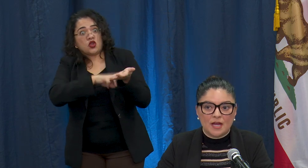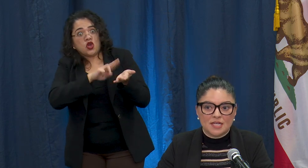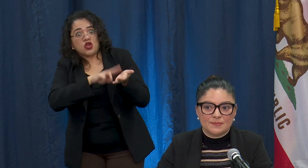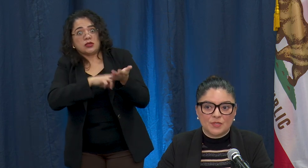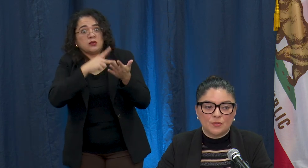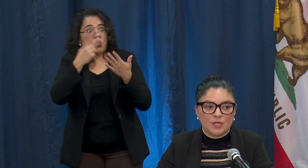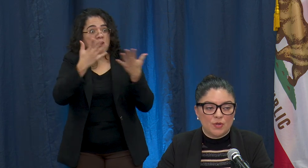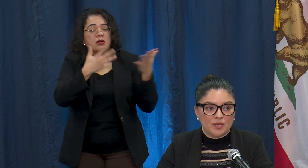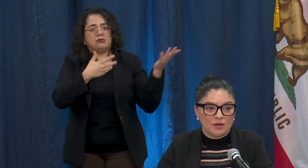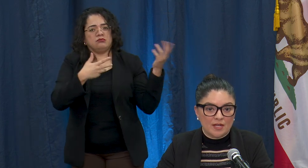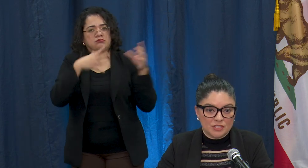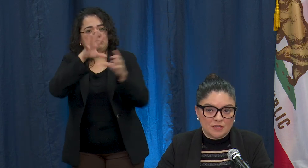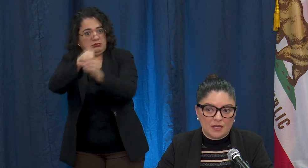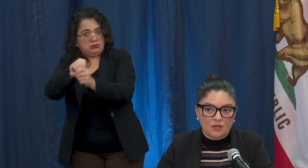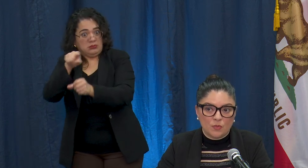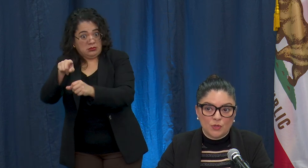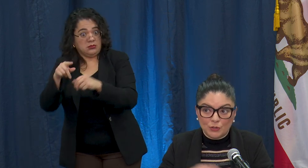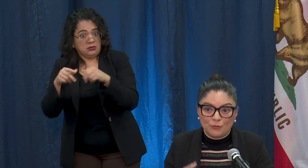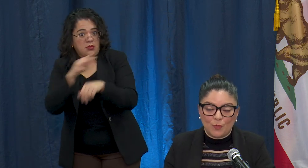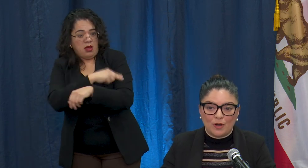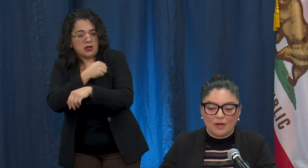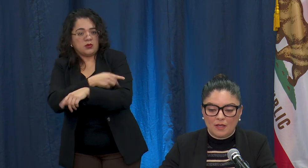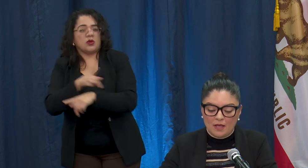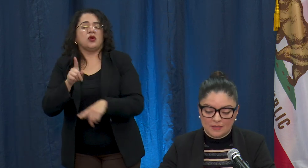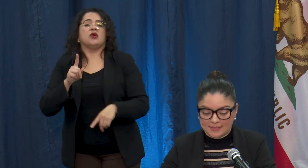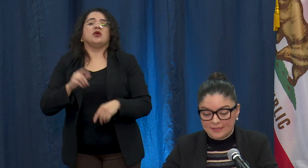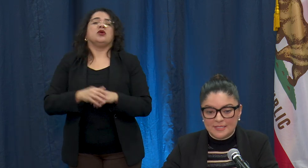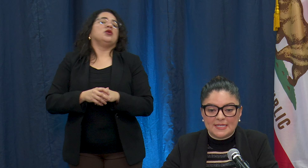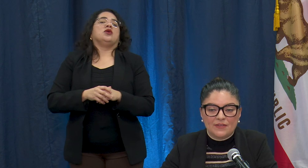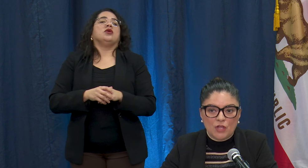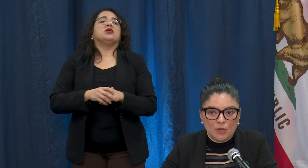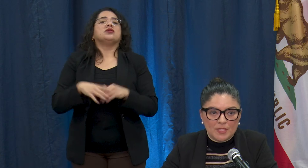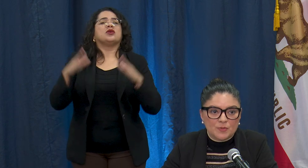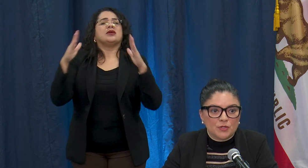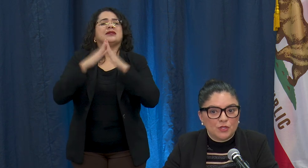Hospital we know that are not just good for the City of Long Beach but they're